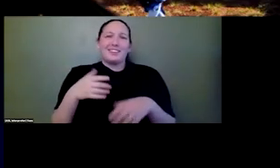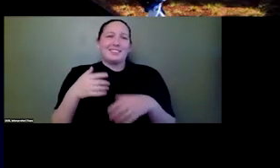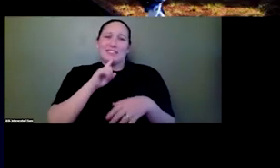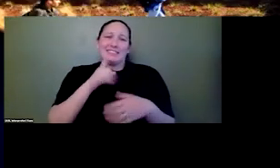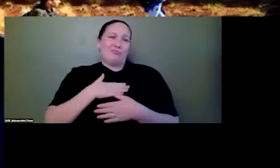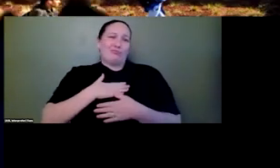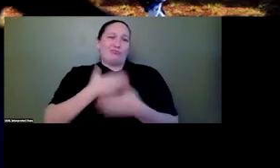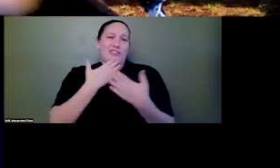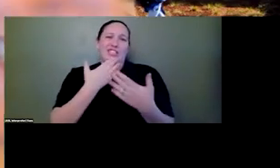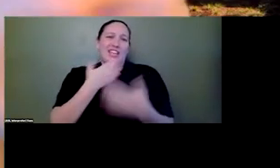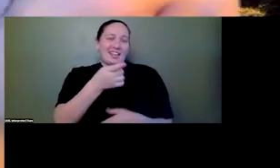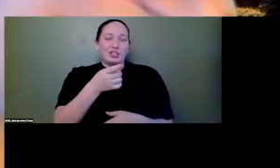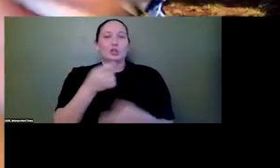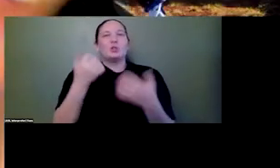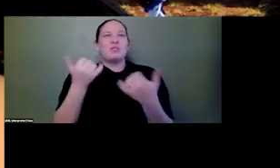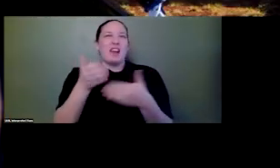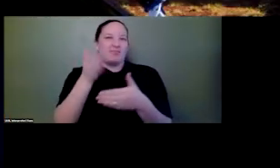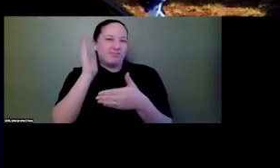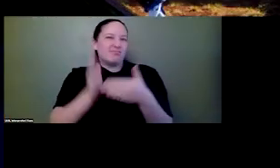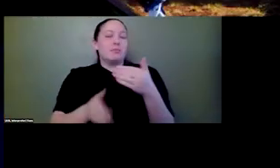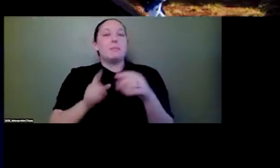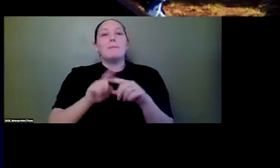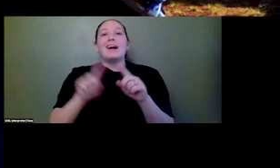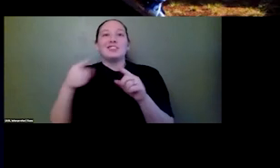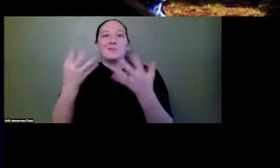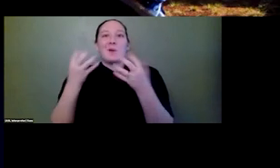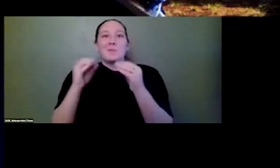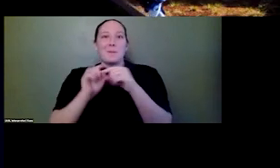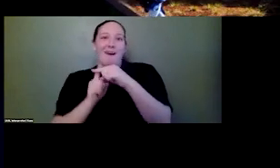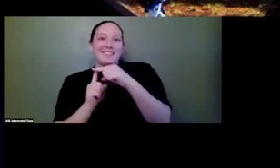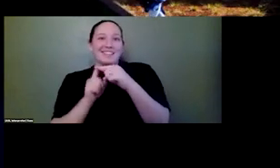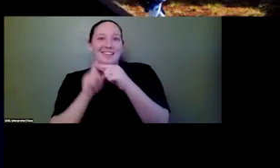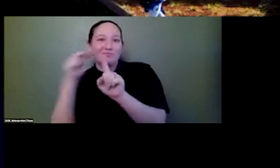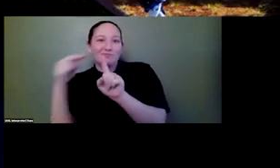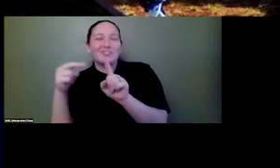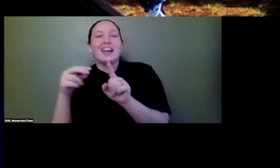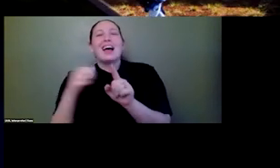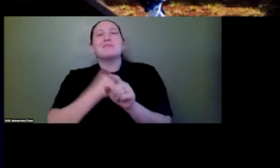on a positive note, and I want to apologize to everybody that left a question and we didn't get